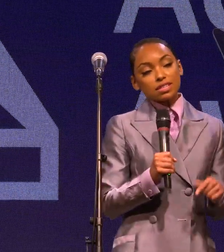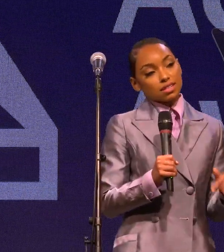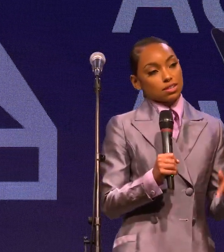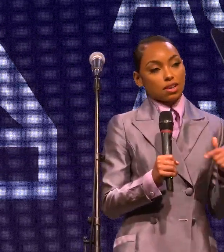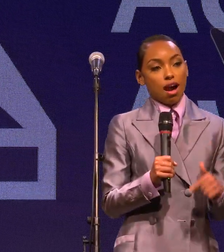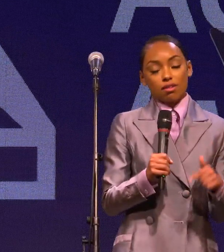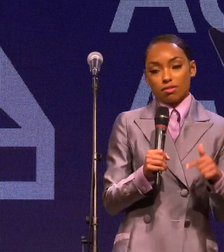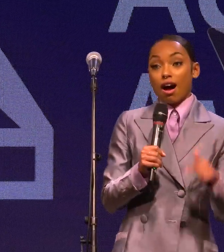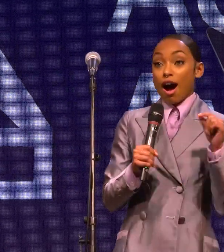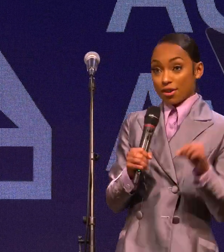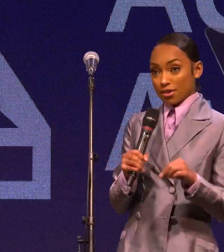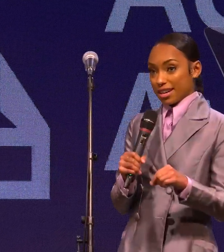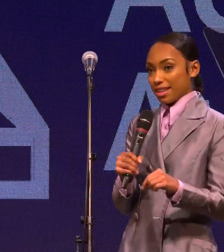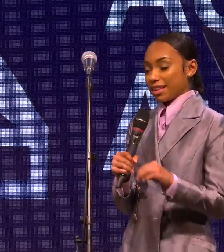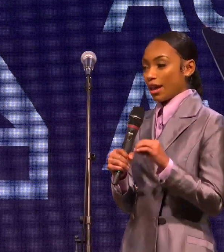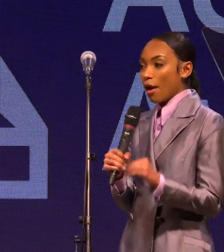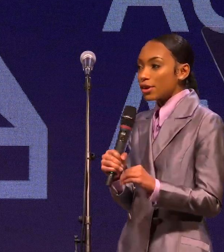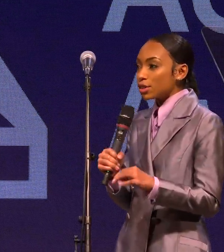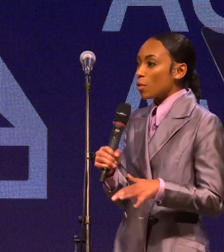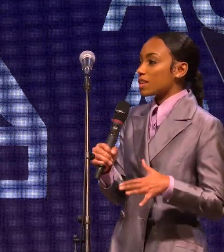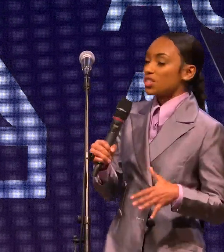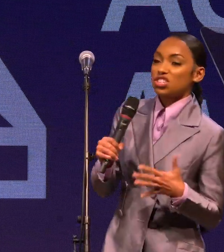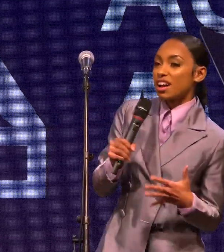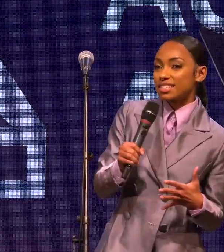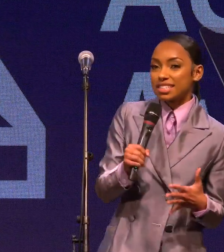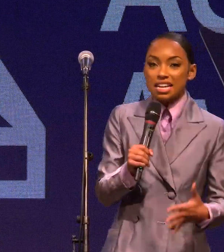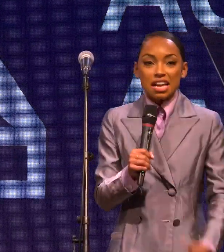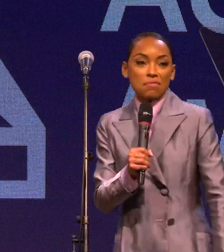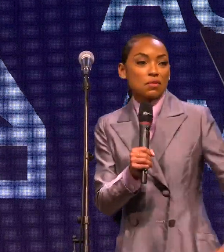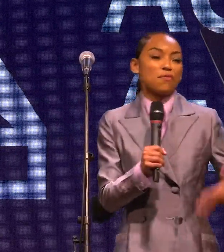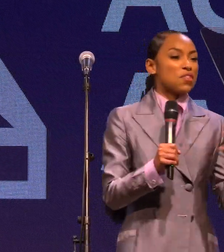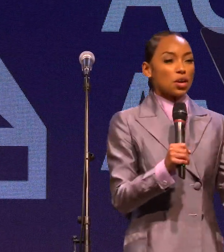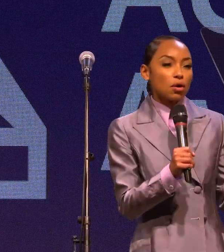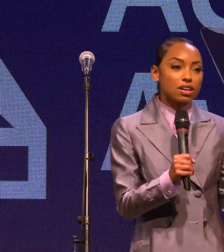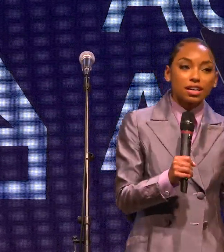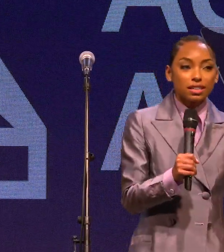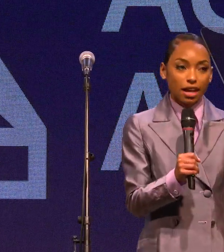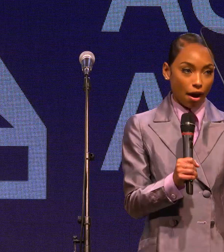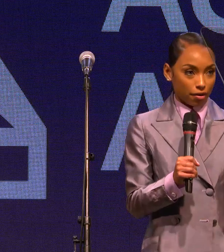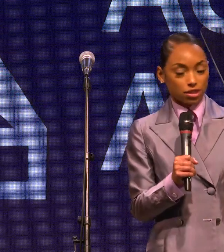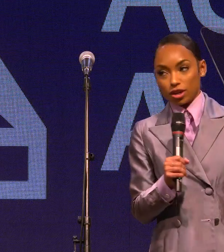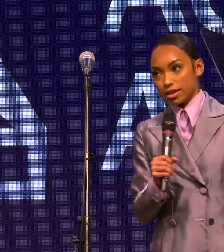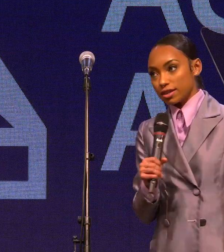year's honoree, the character wasn't just the feel-good character.